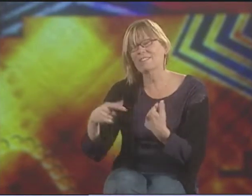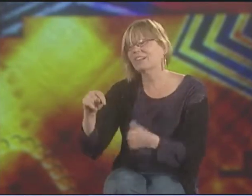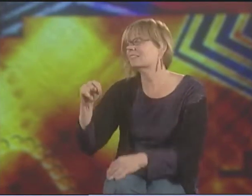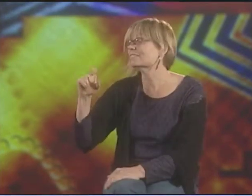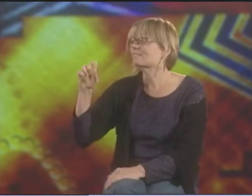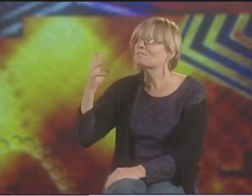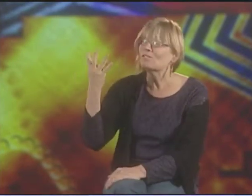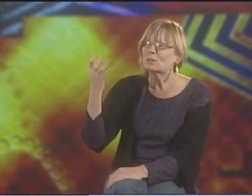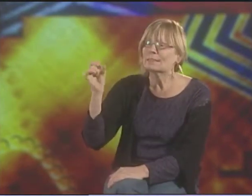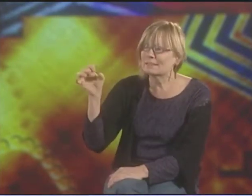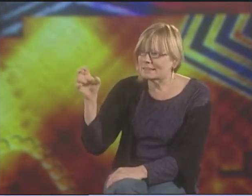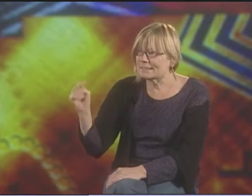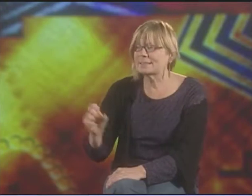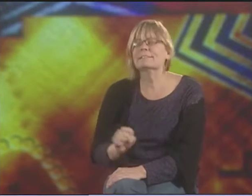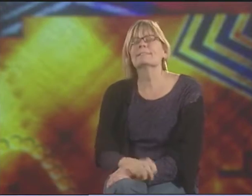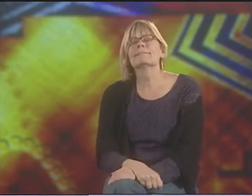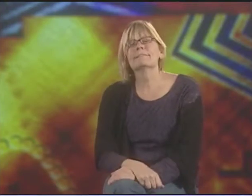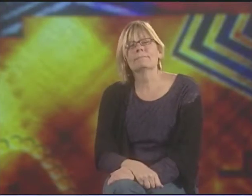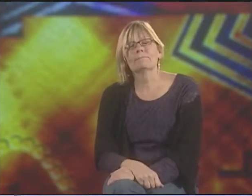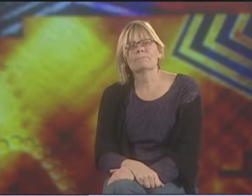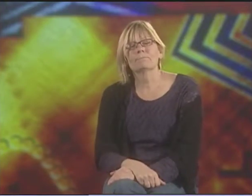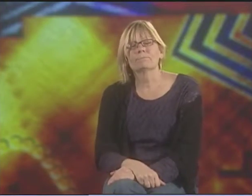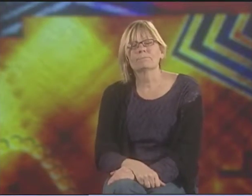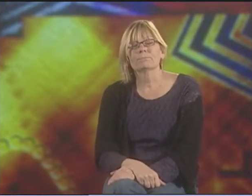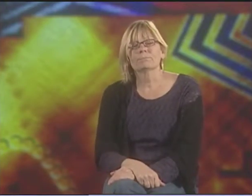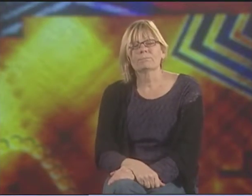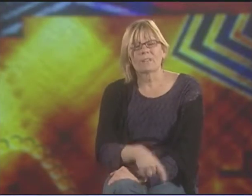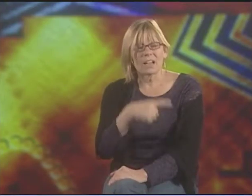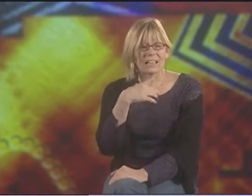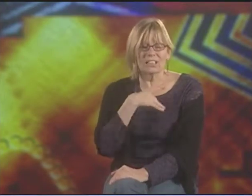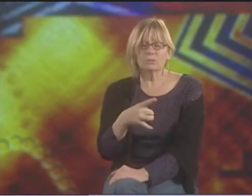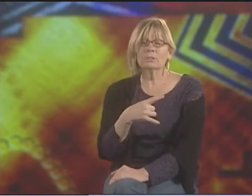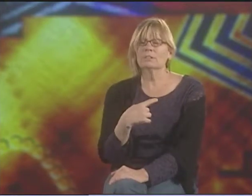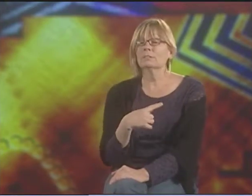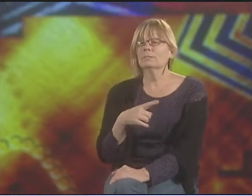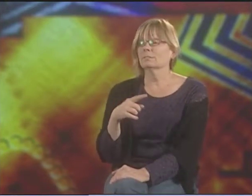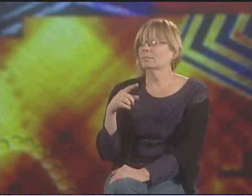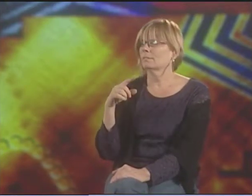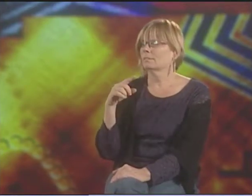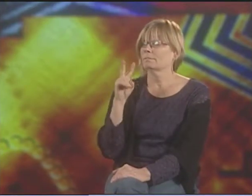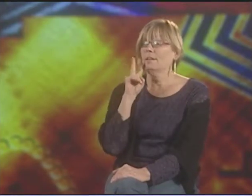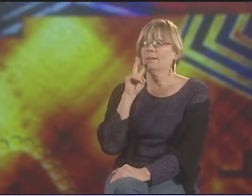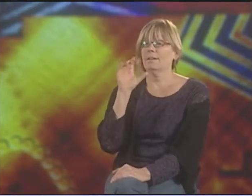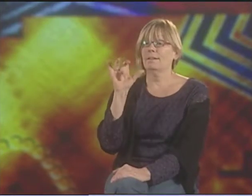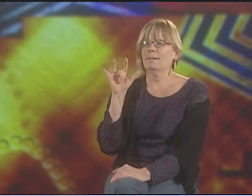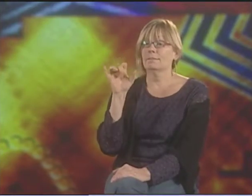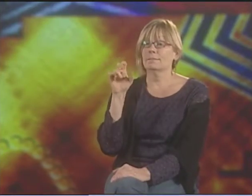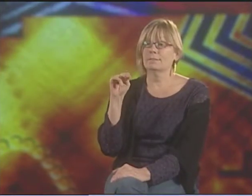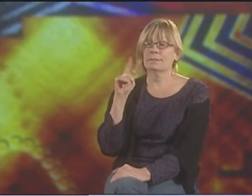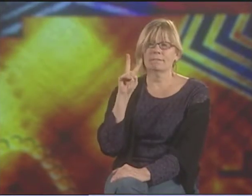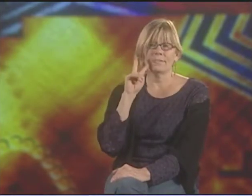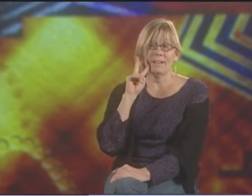ALL DIFFERENT PARTS OF THE SCENERY OF THINGS ON EARTH. IT'S INTERESTING.